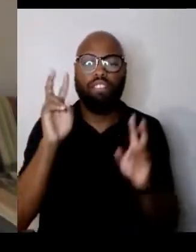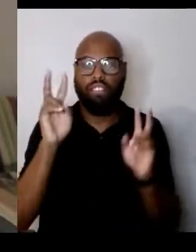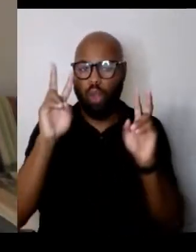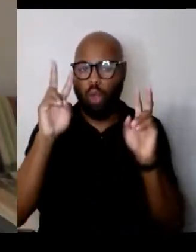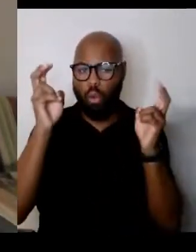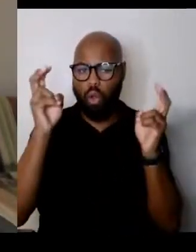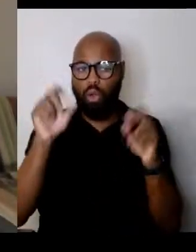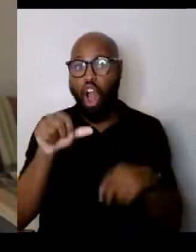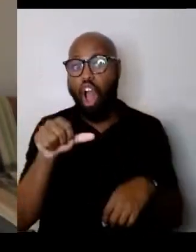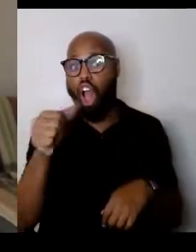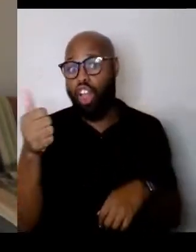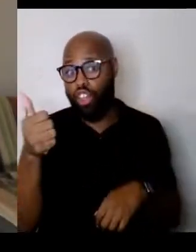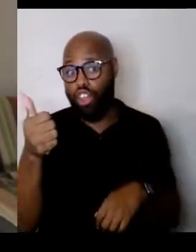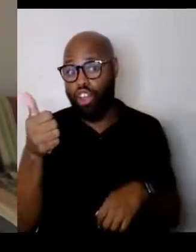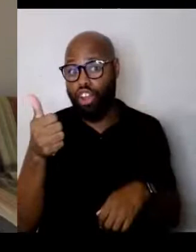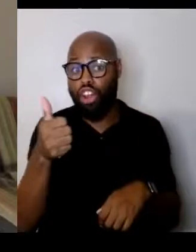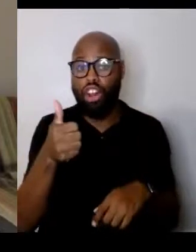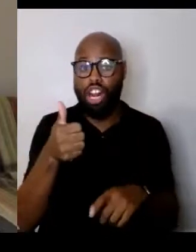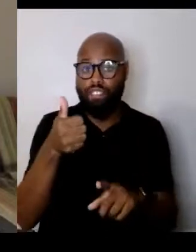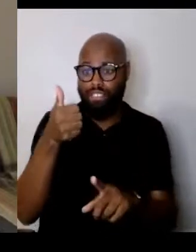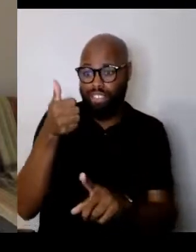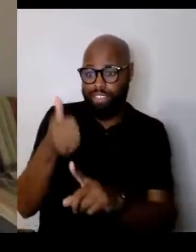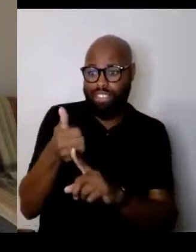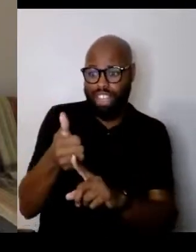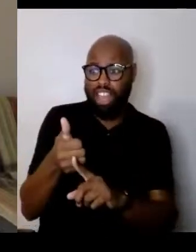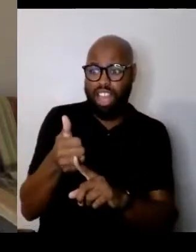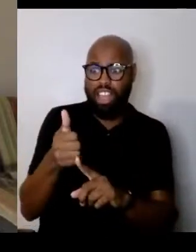as a human being and not an enemy